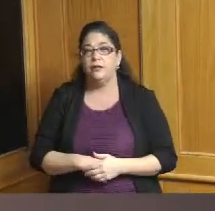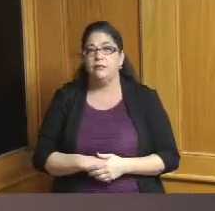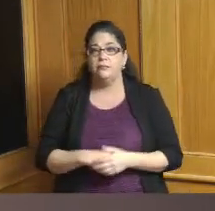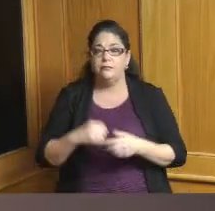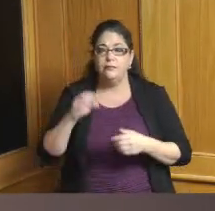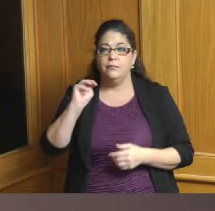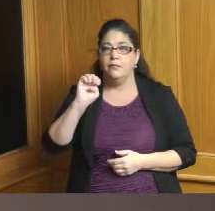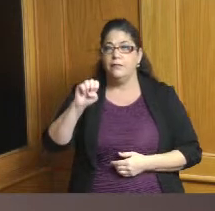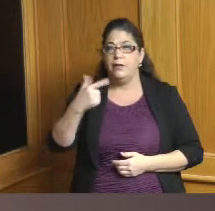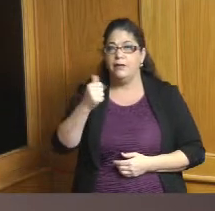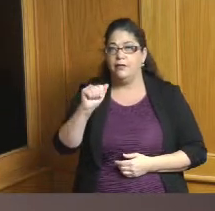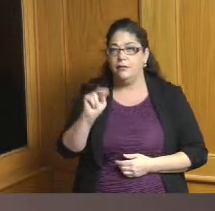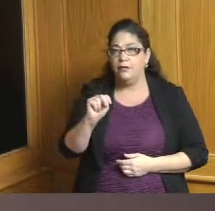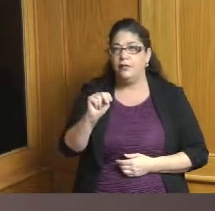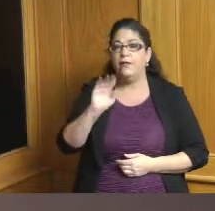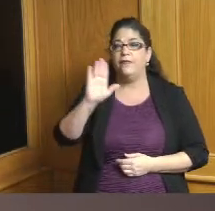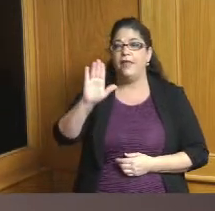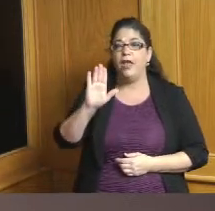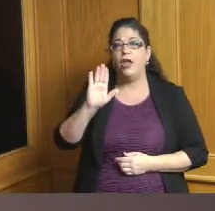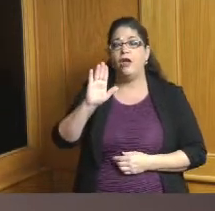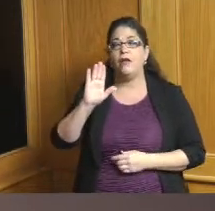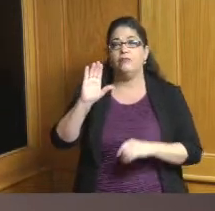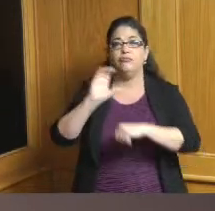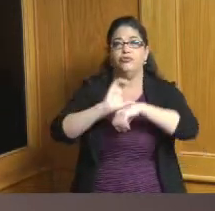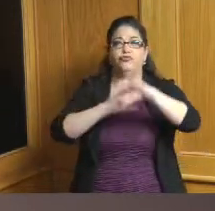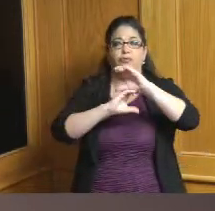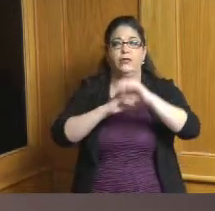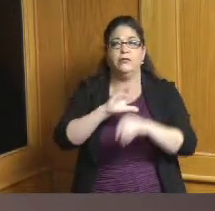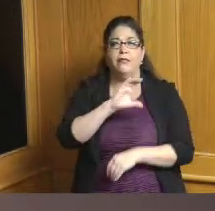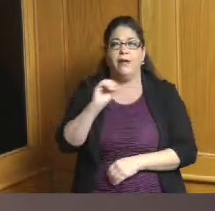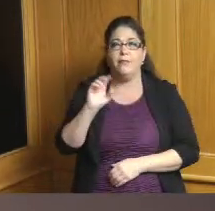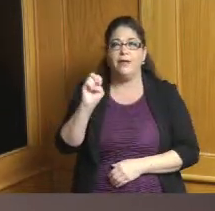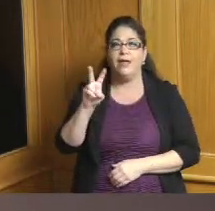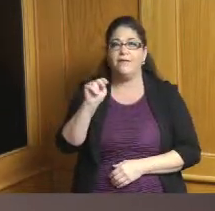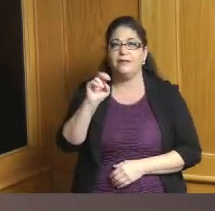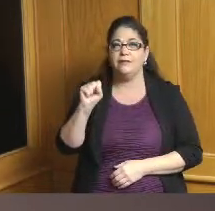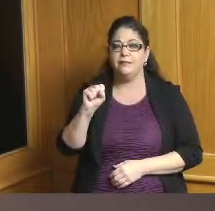and I'm sure all of you know very familiar with Evans Nawanko Evans and Catherine their company